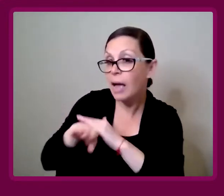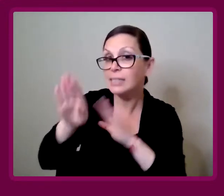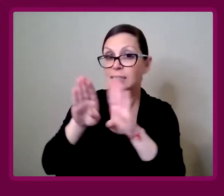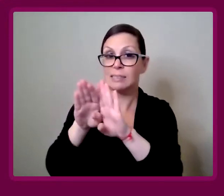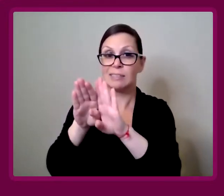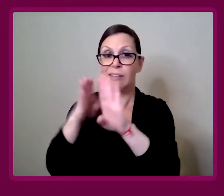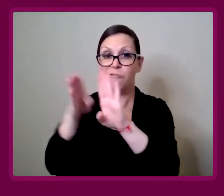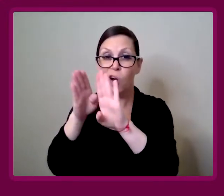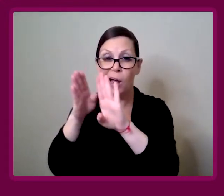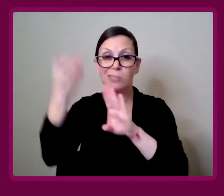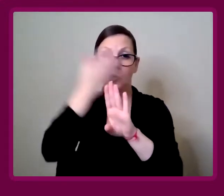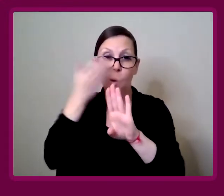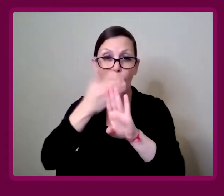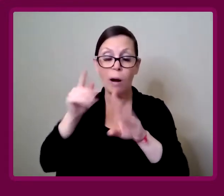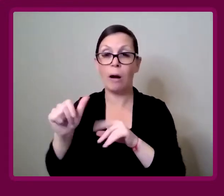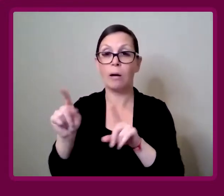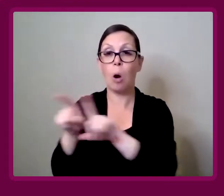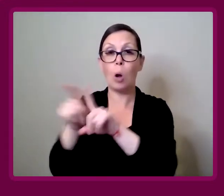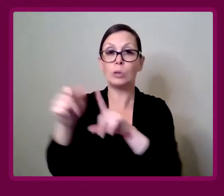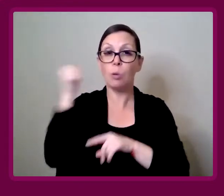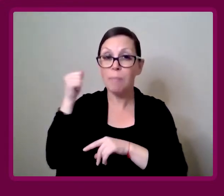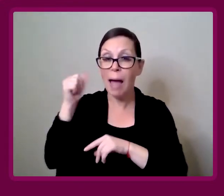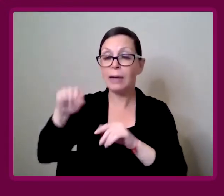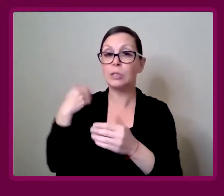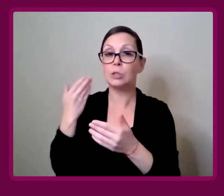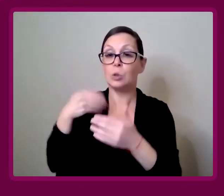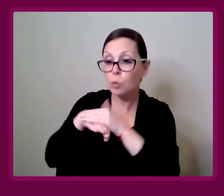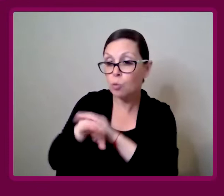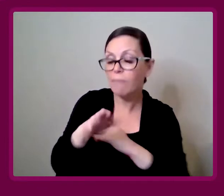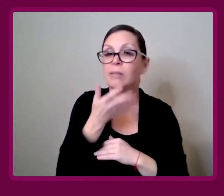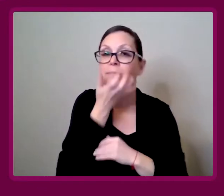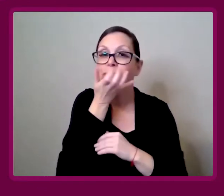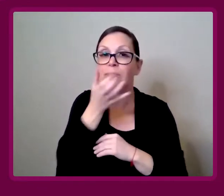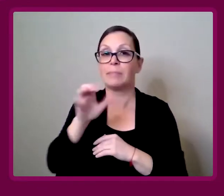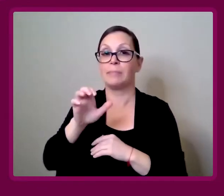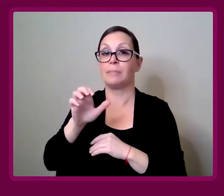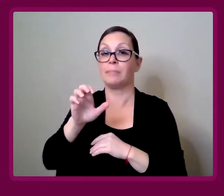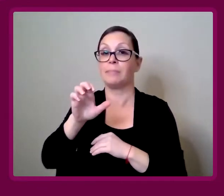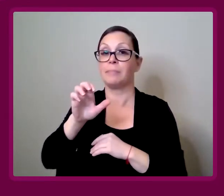in the front door, but also out the back, so you can get into the garden or the yard.